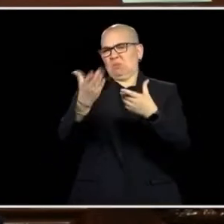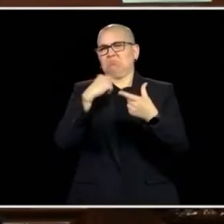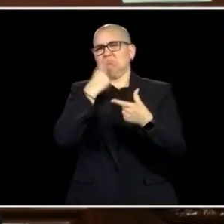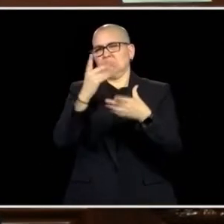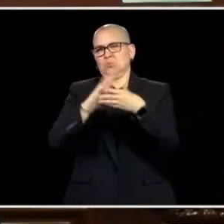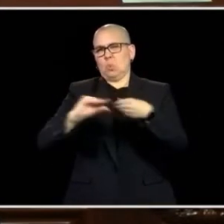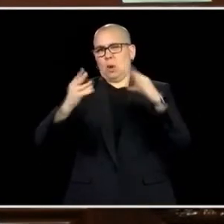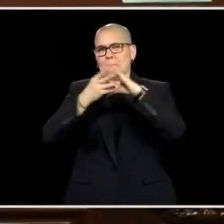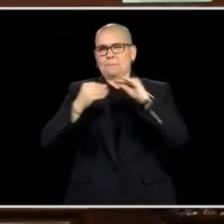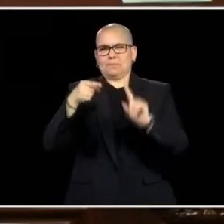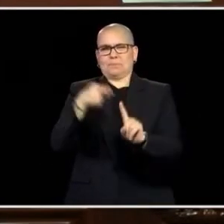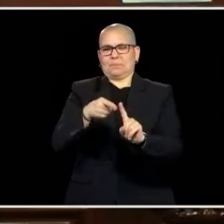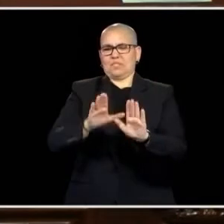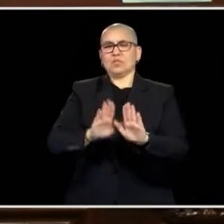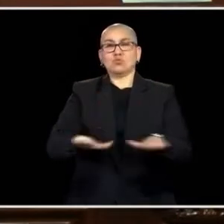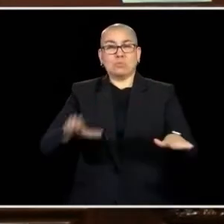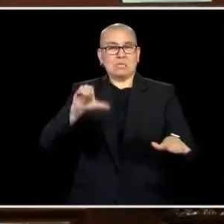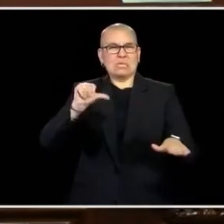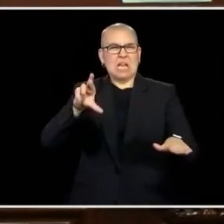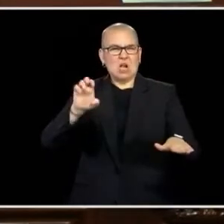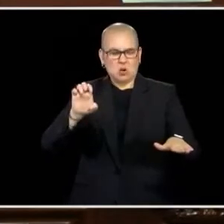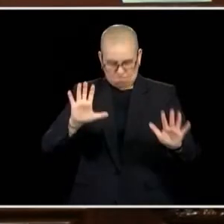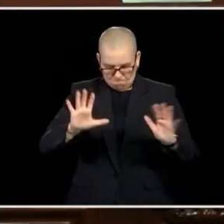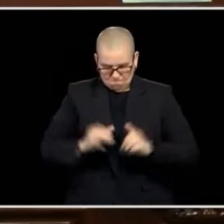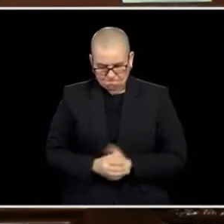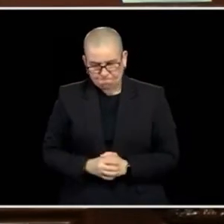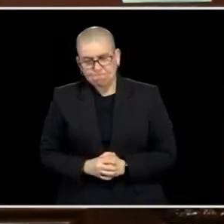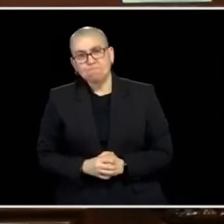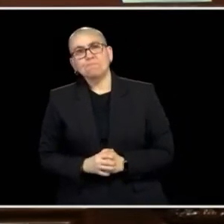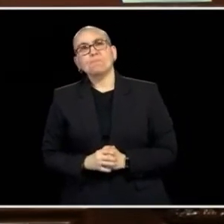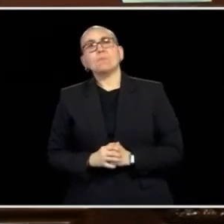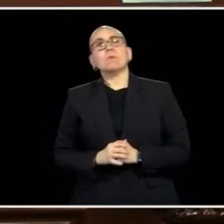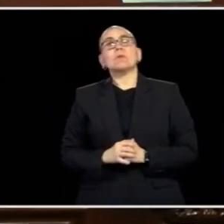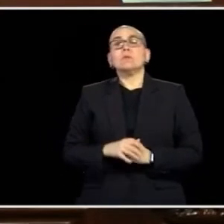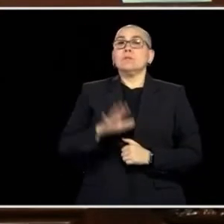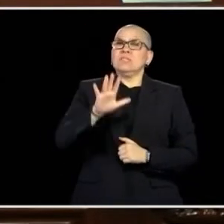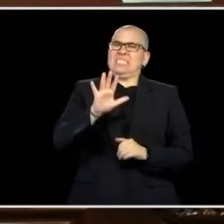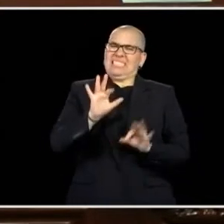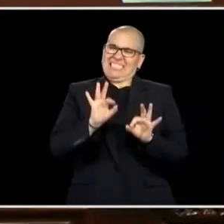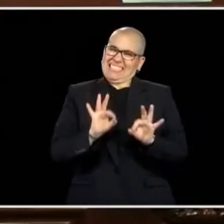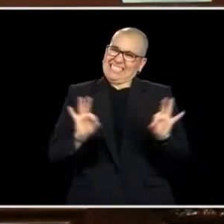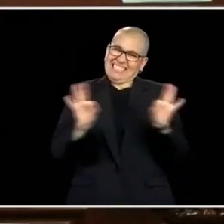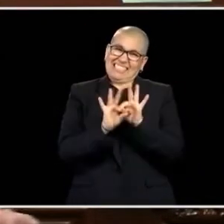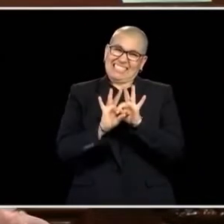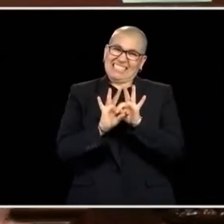CARE. OLDER ABOUT THE DOESN'T TAKE- THAT LONG TO REMEMBER. ONE OF THE MOST IMPORTANT